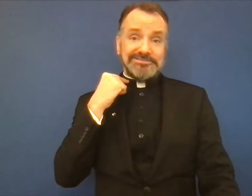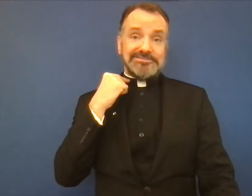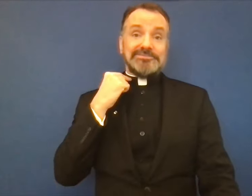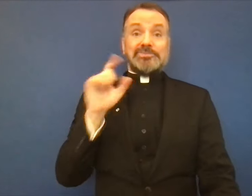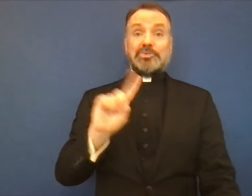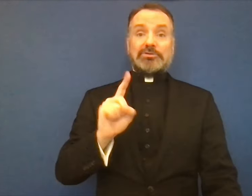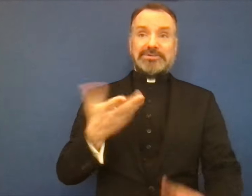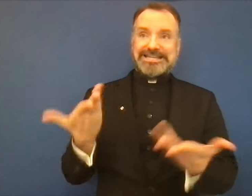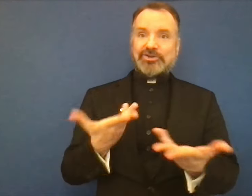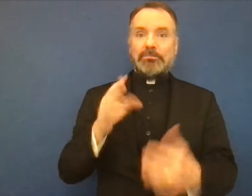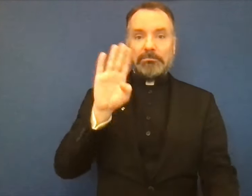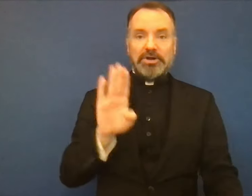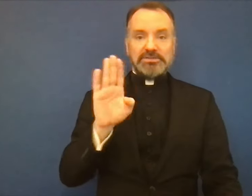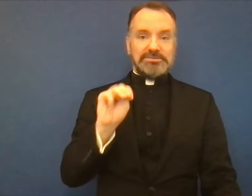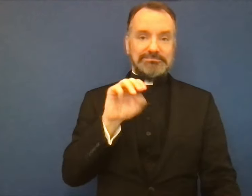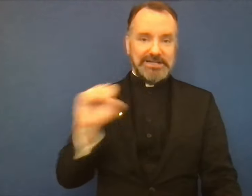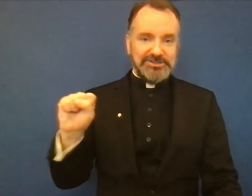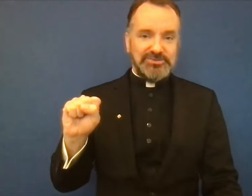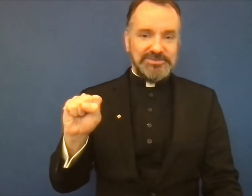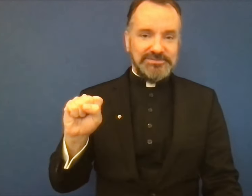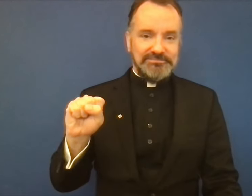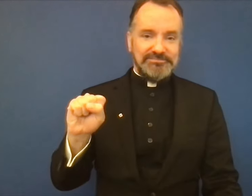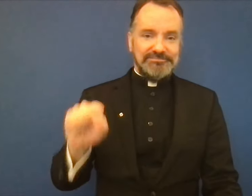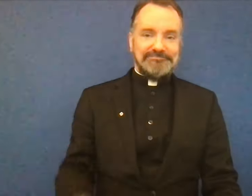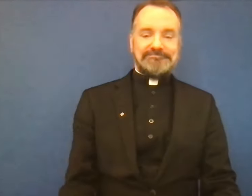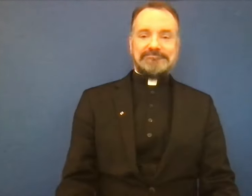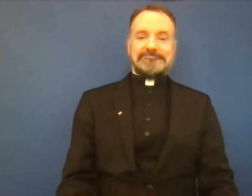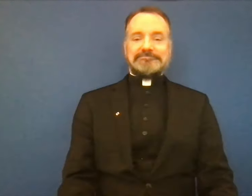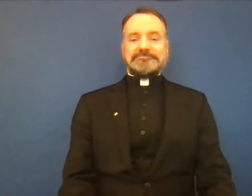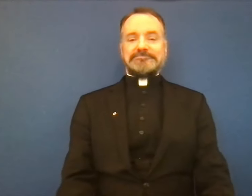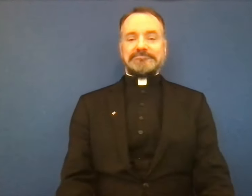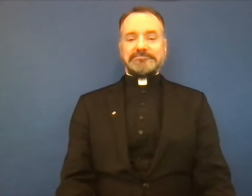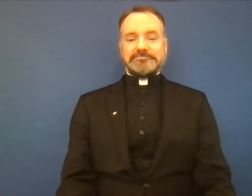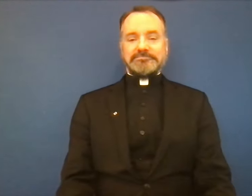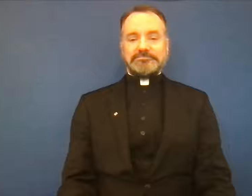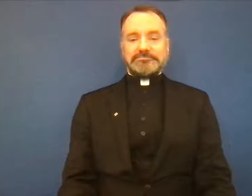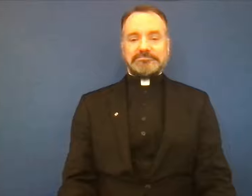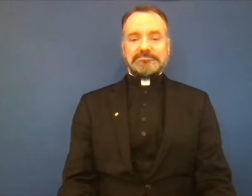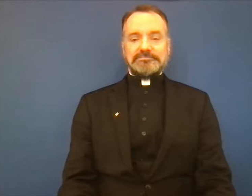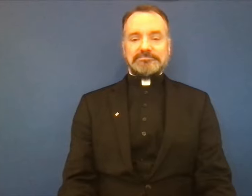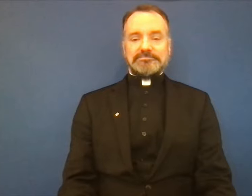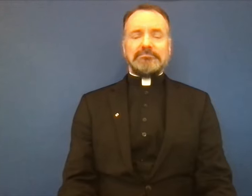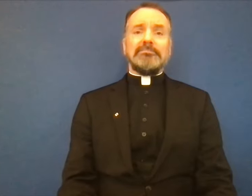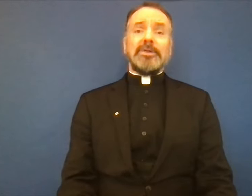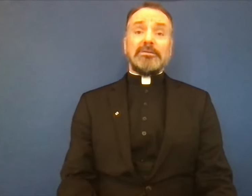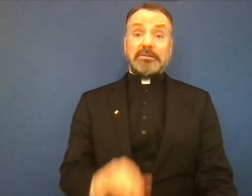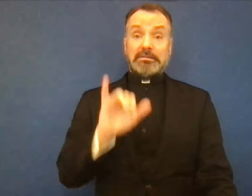I'm a Deaf priest from right here in Boston